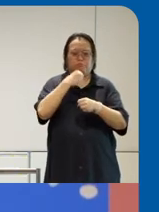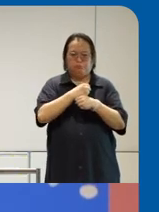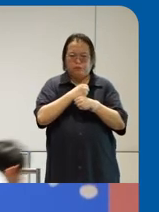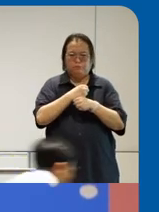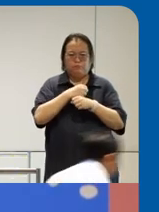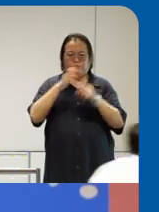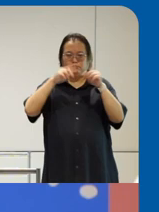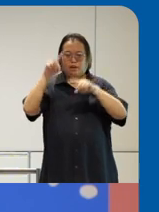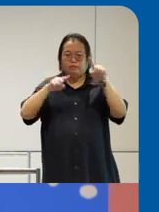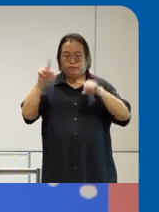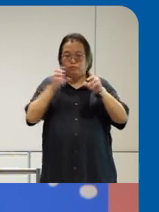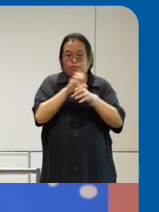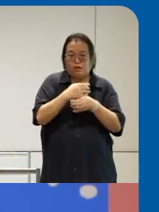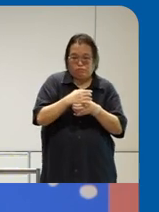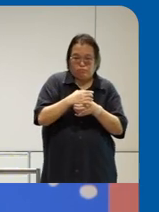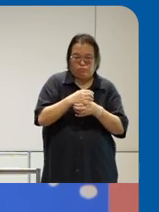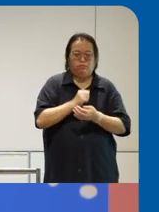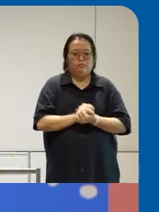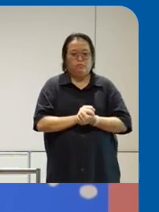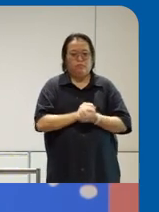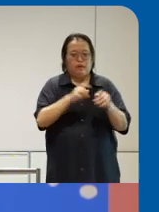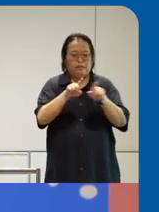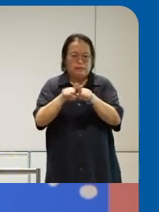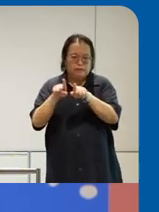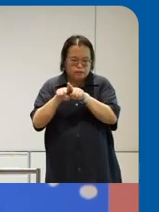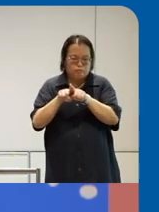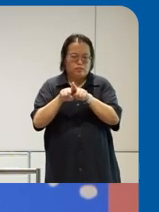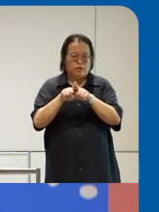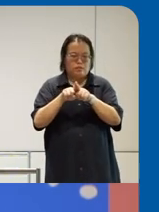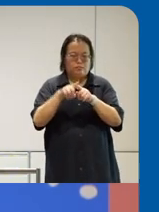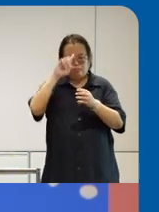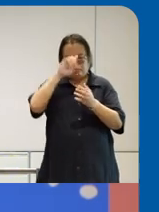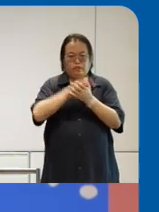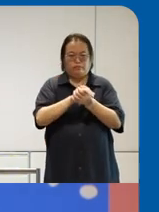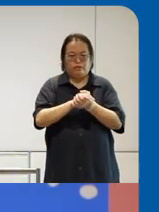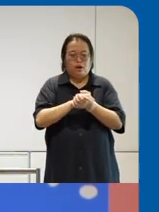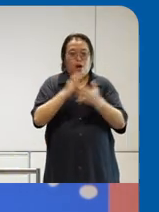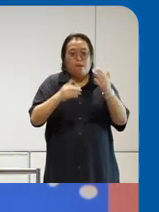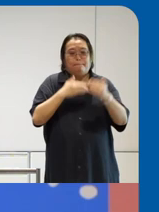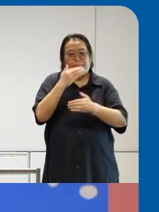way we produce our work the second principle we really believe in is progress is over Perfection